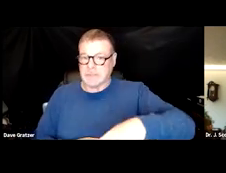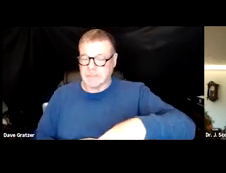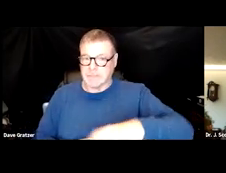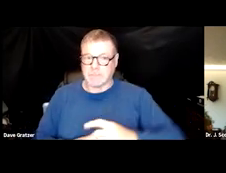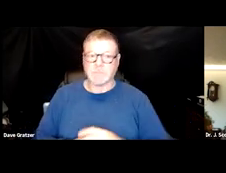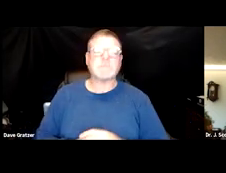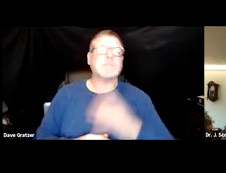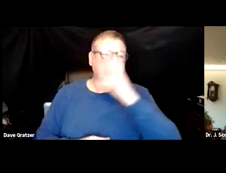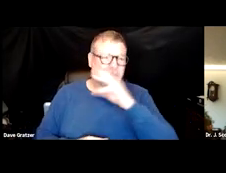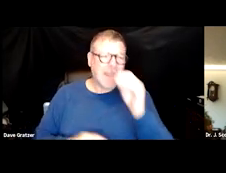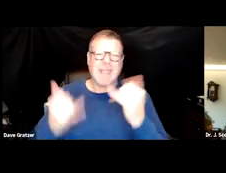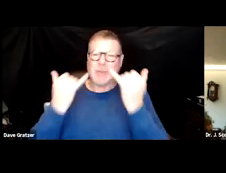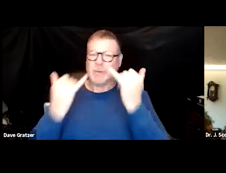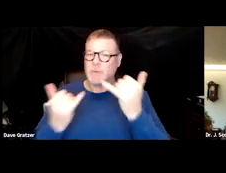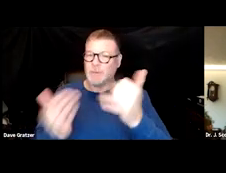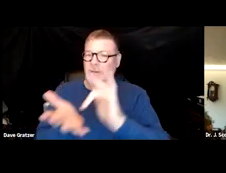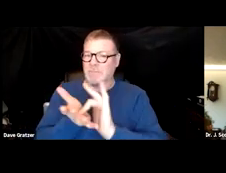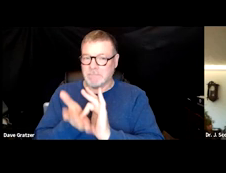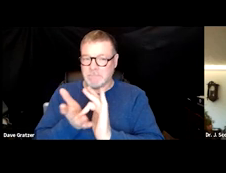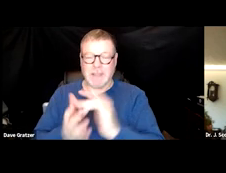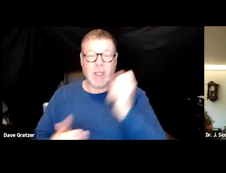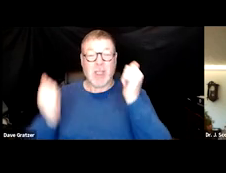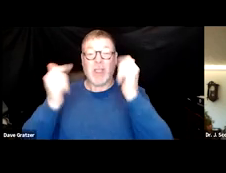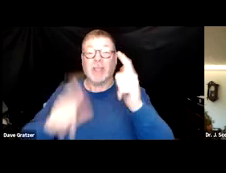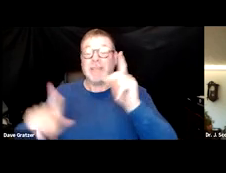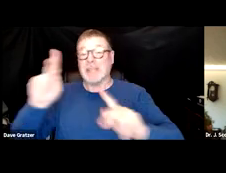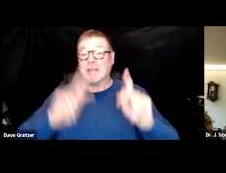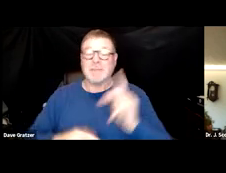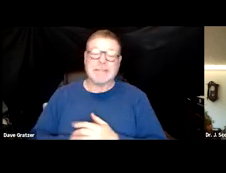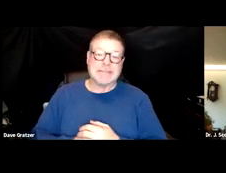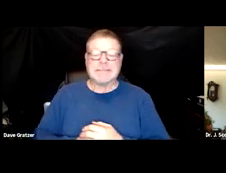especially today's medicine and everyone's kind of you know,